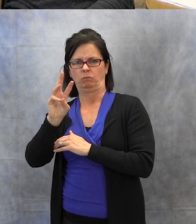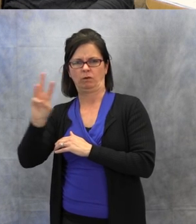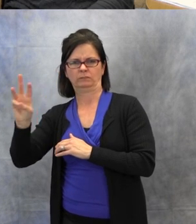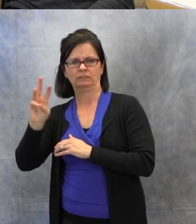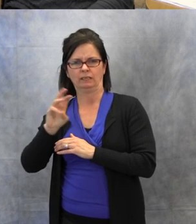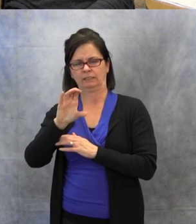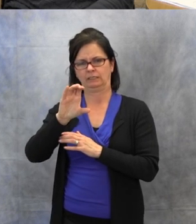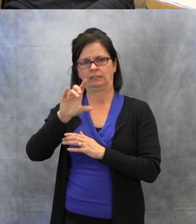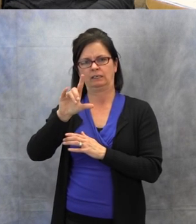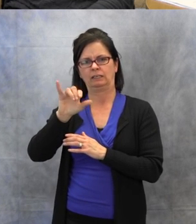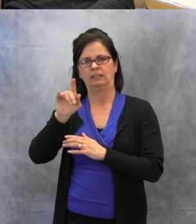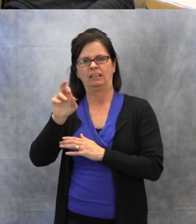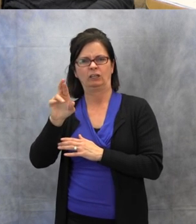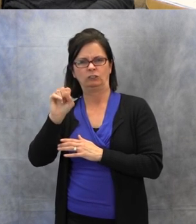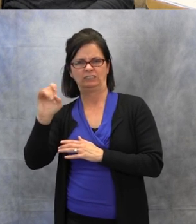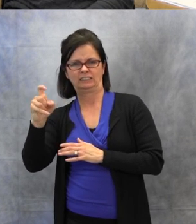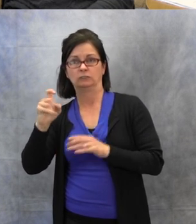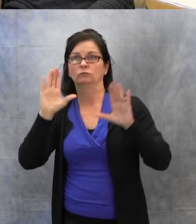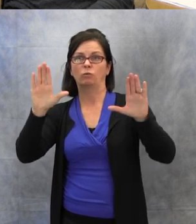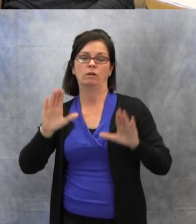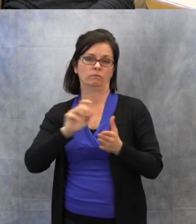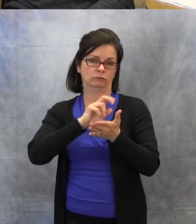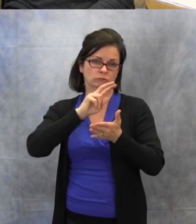and writing supporting tools for the students.